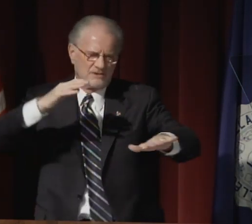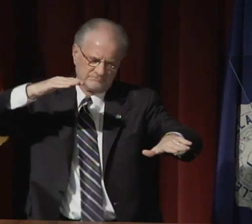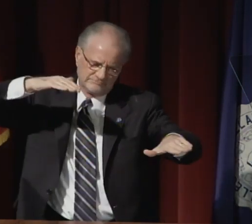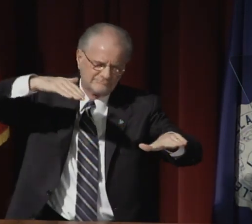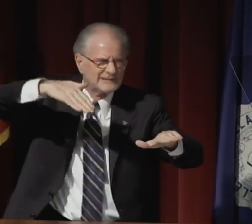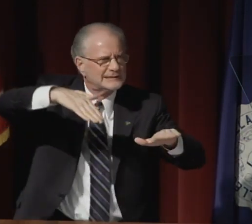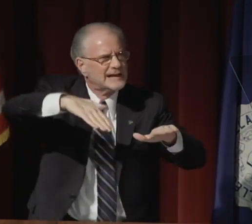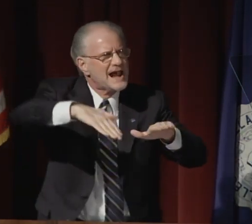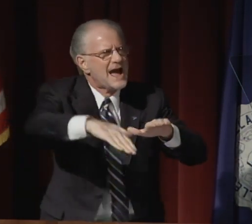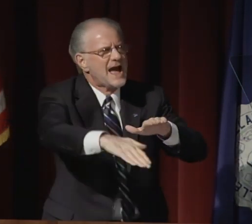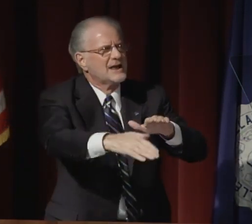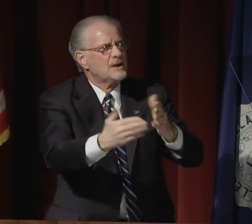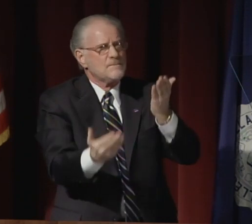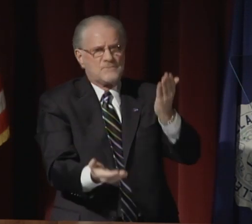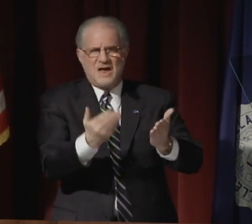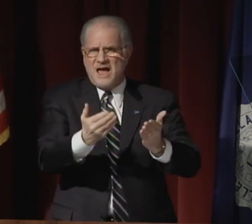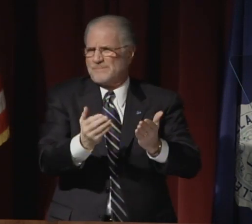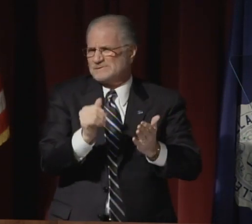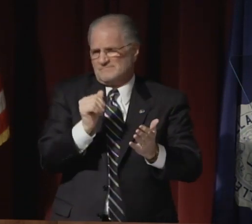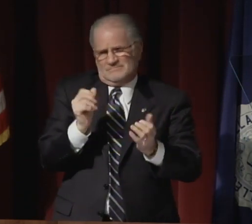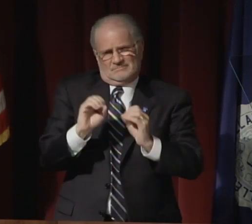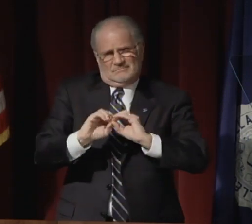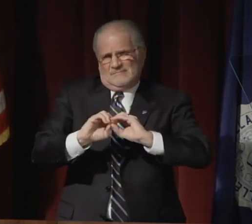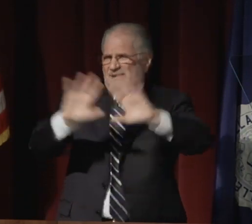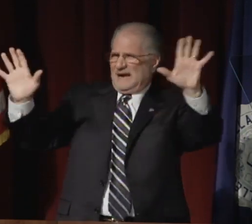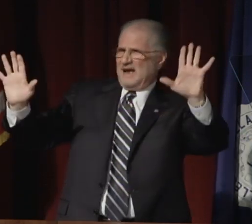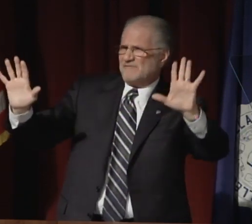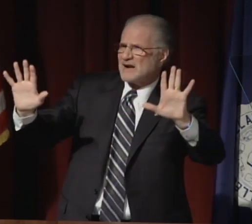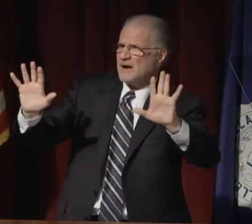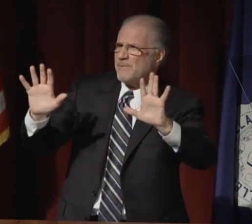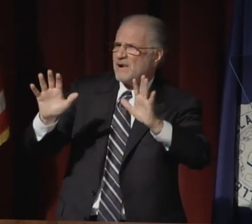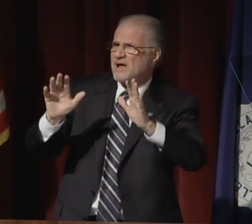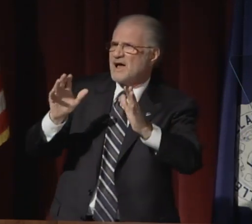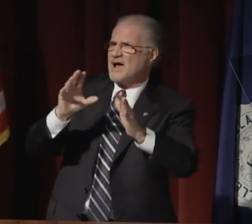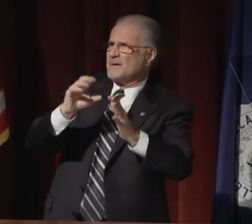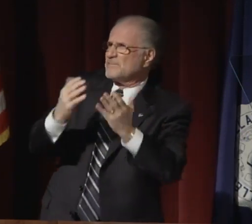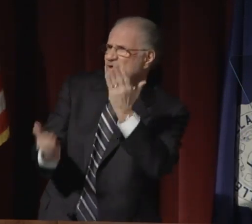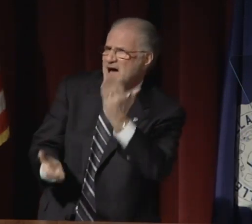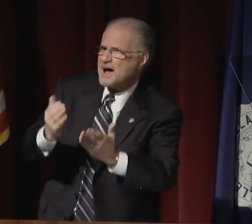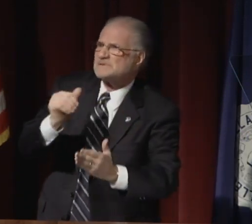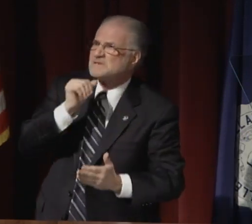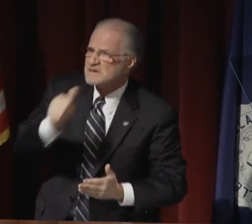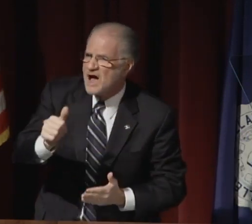Its lesson is the decline, perhaps inevitable,